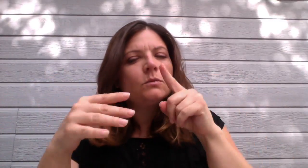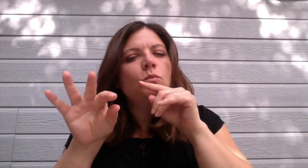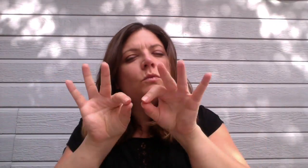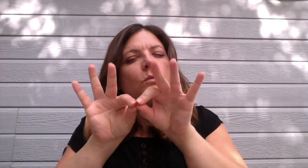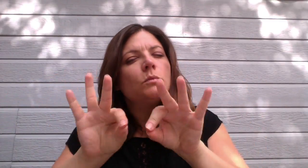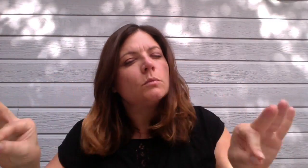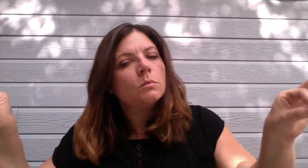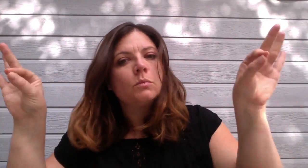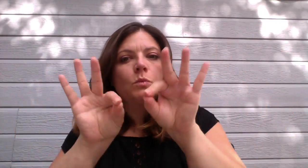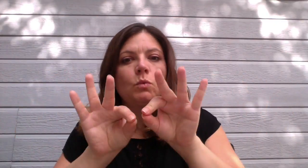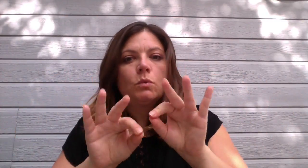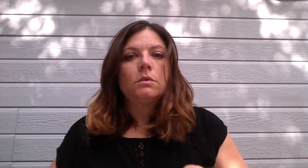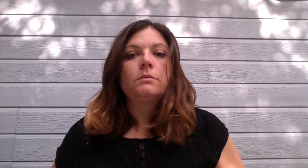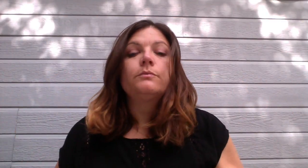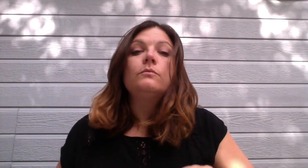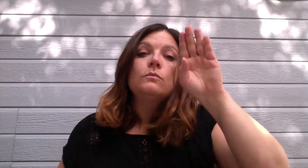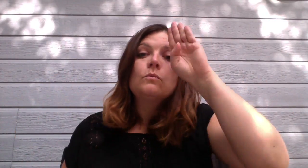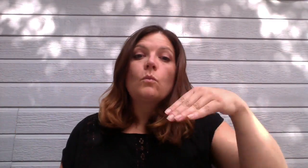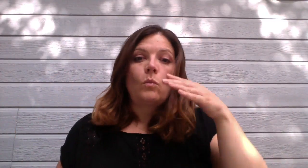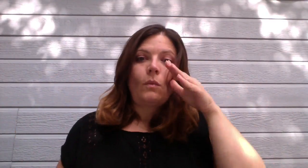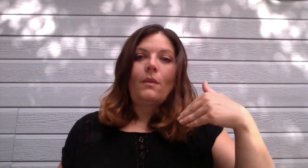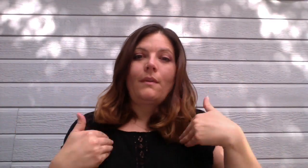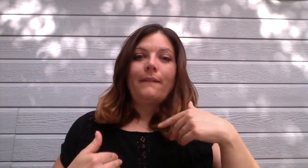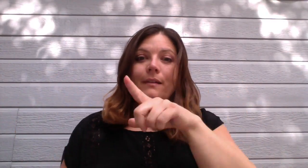So important for you to know... we will